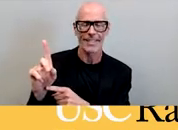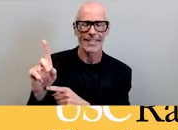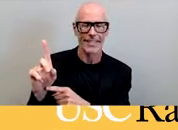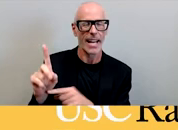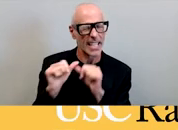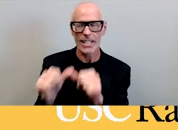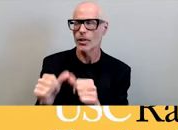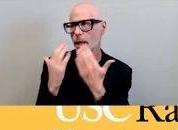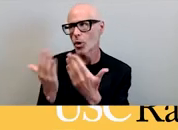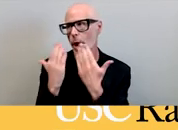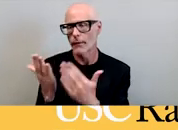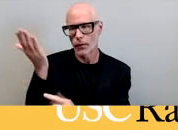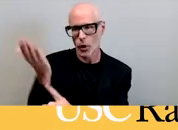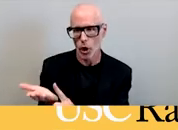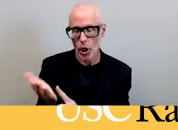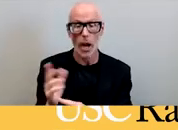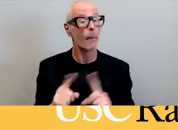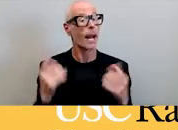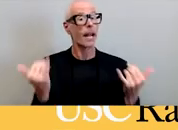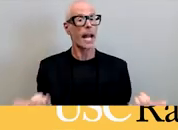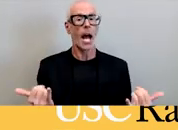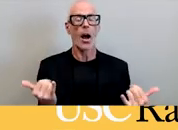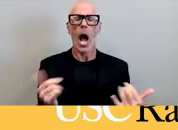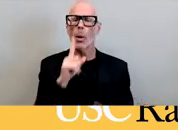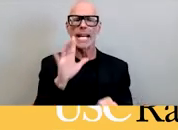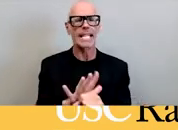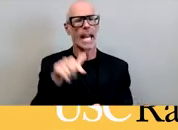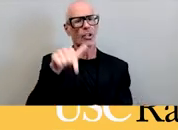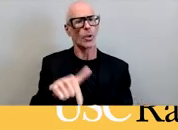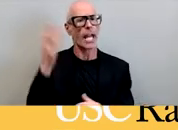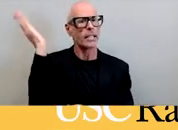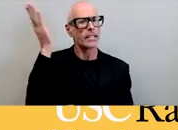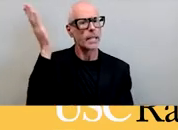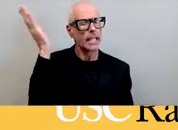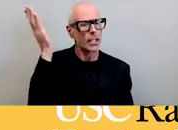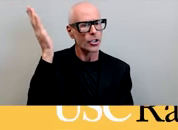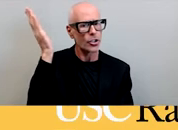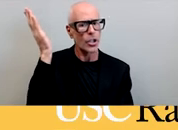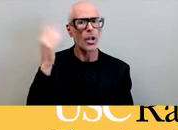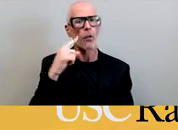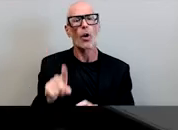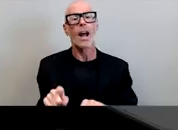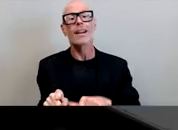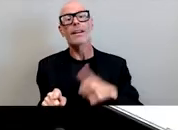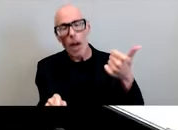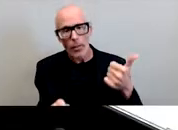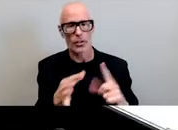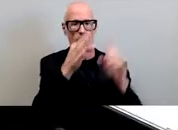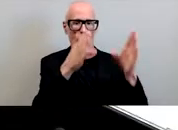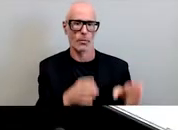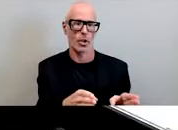to her uh but this time i want to dedicate this one um to another special someone uh sam prater